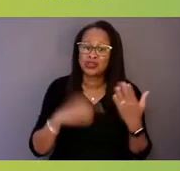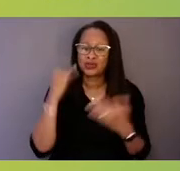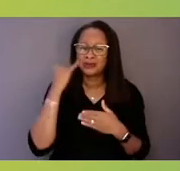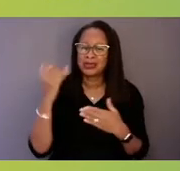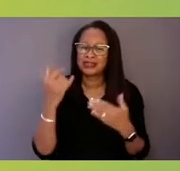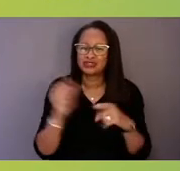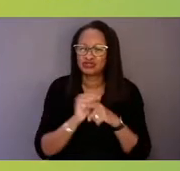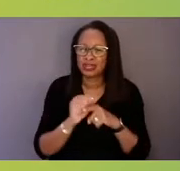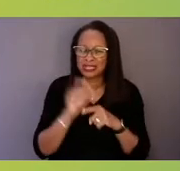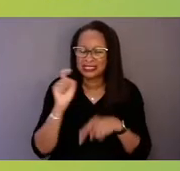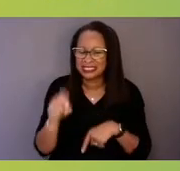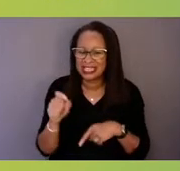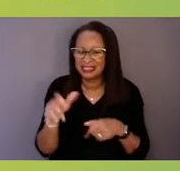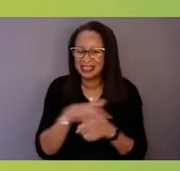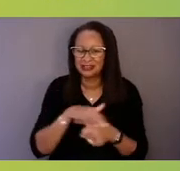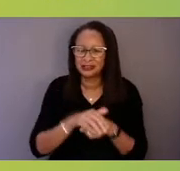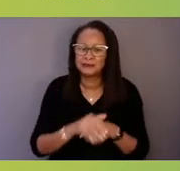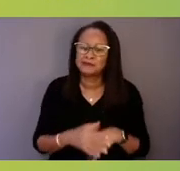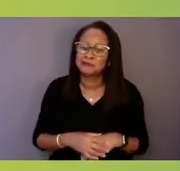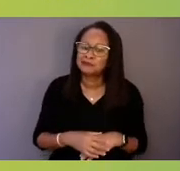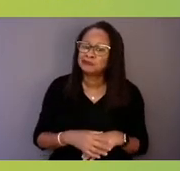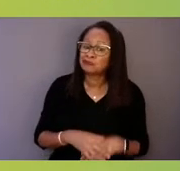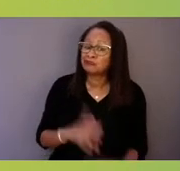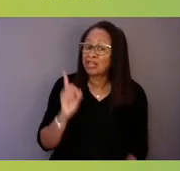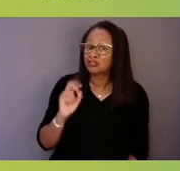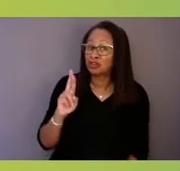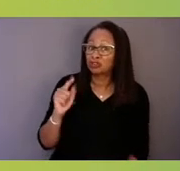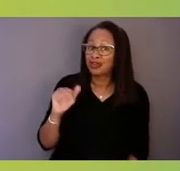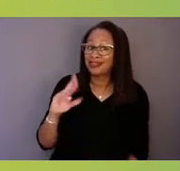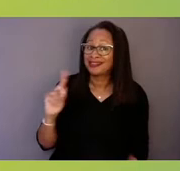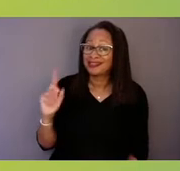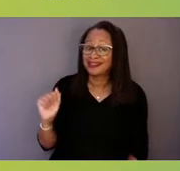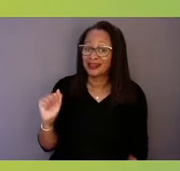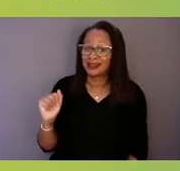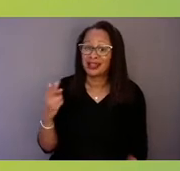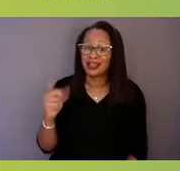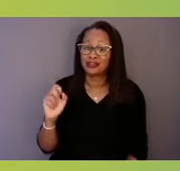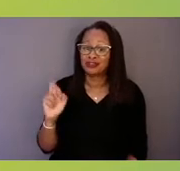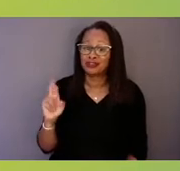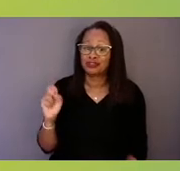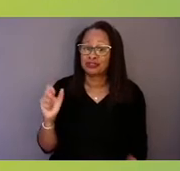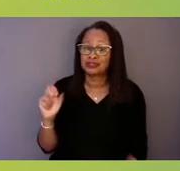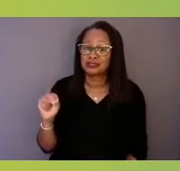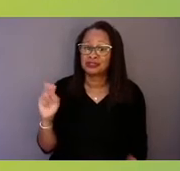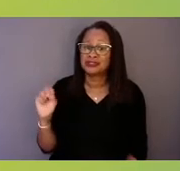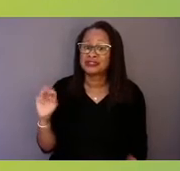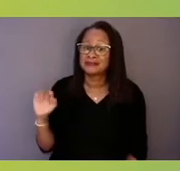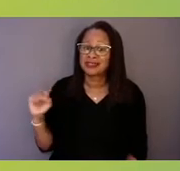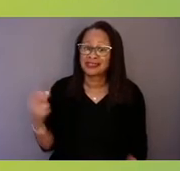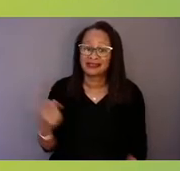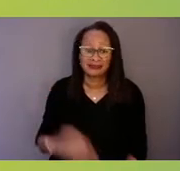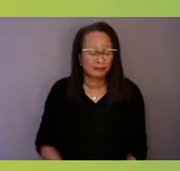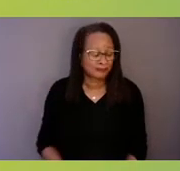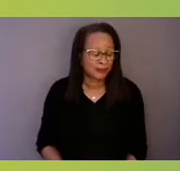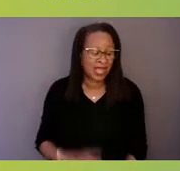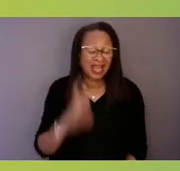Yeah, so I think there's a lot that can be done. I think the first thing is everyone has to speak the same language